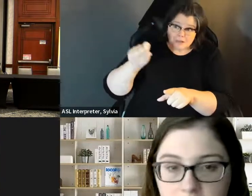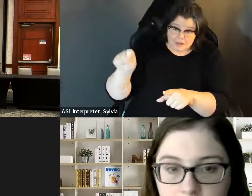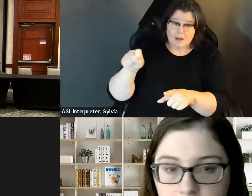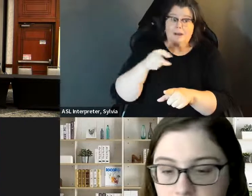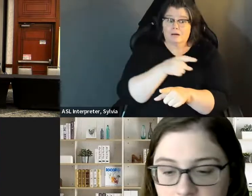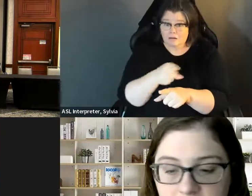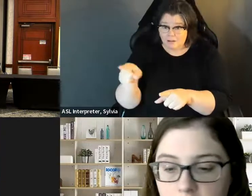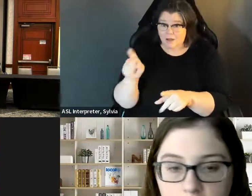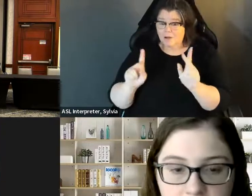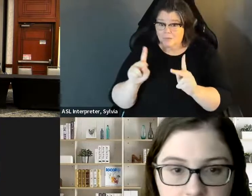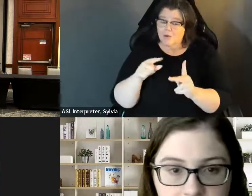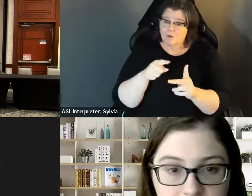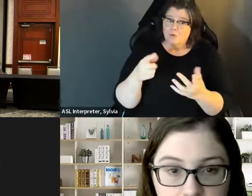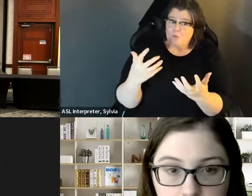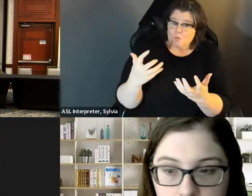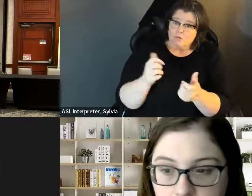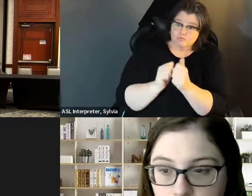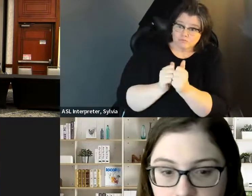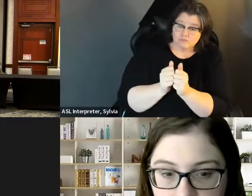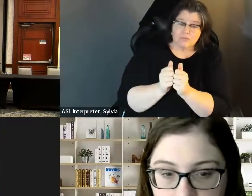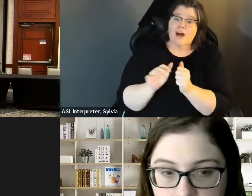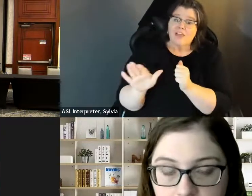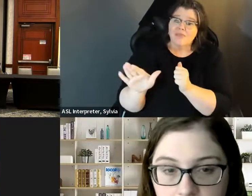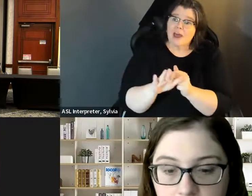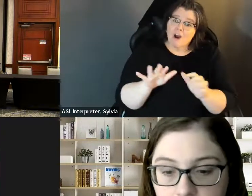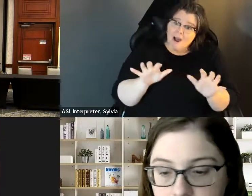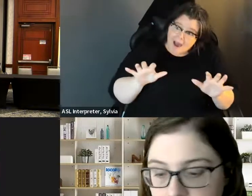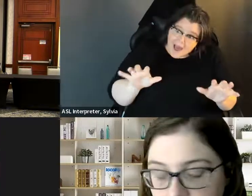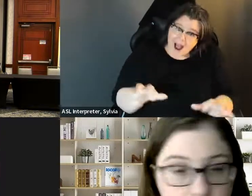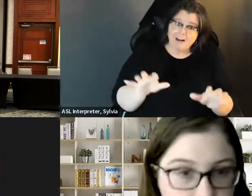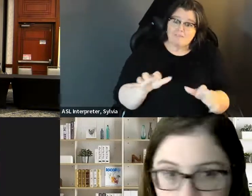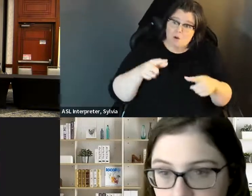what it would do is exempt campaign And what it would do is exempt campaign activities from being seen as a sign of medical improvement used in disability, evaluations, or seen a substantial, gainful activity.